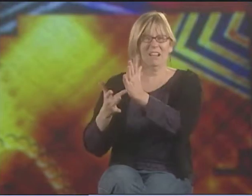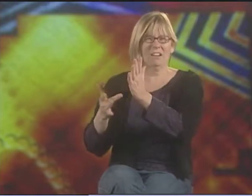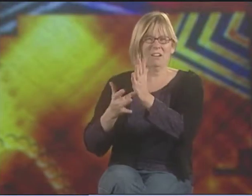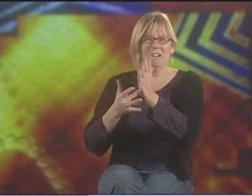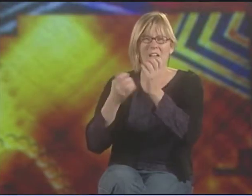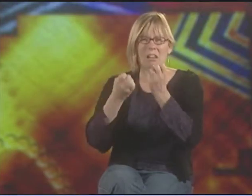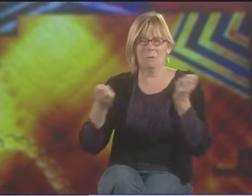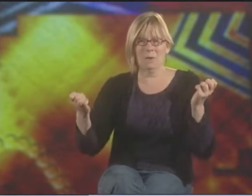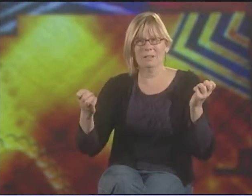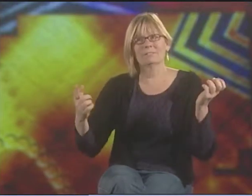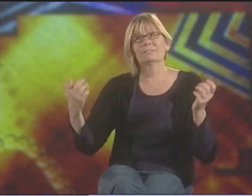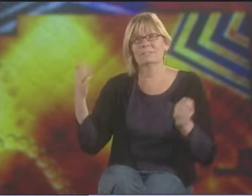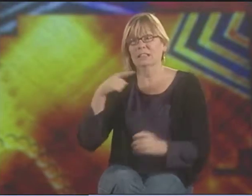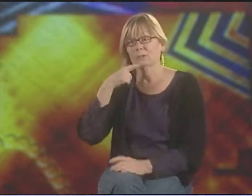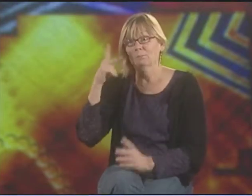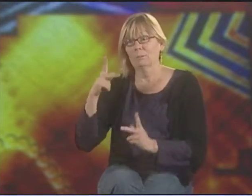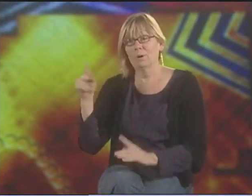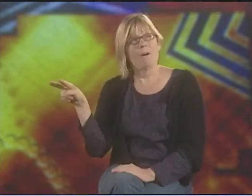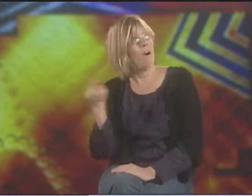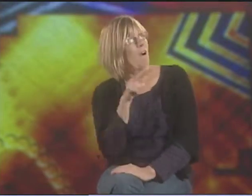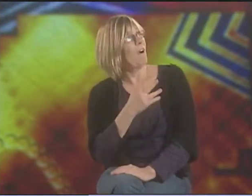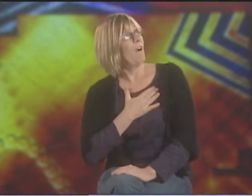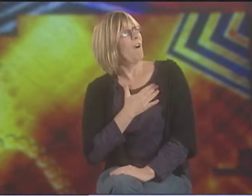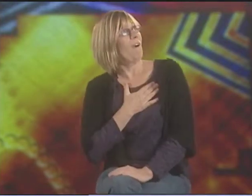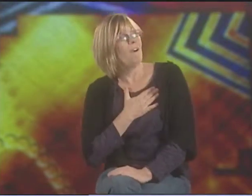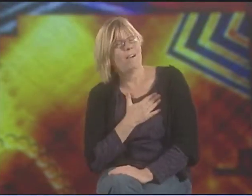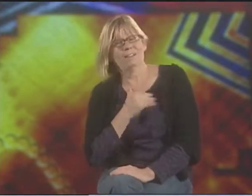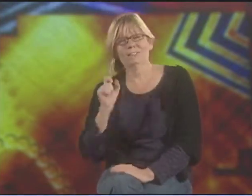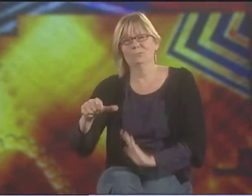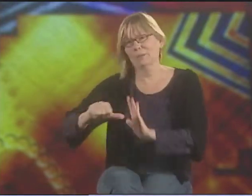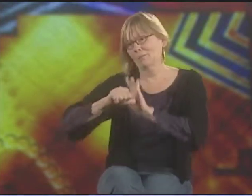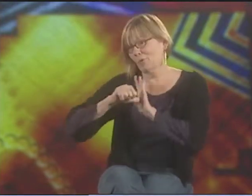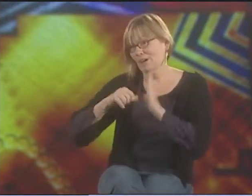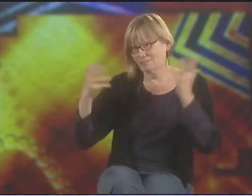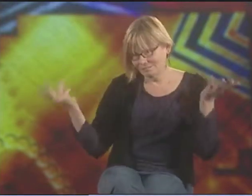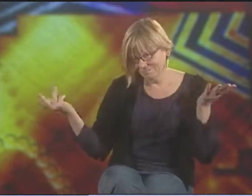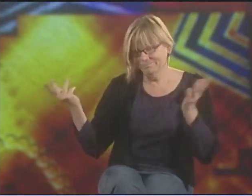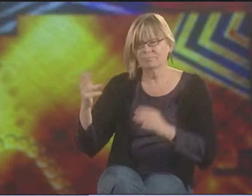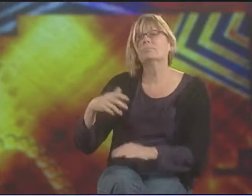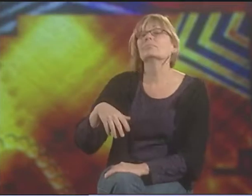SO THERE'S ALL THIS TECHNOLOGICAL EQUIPMENT THAT'S TRYING TO INFILTRATE US AND FIX US.